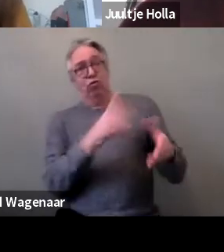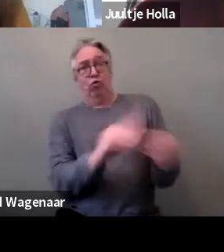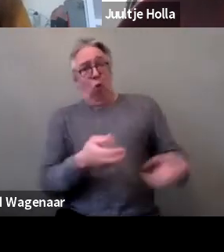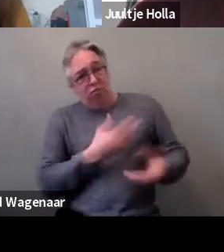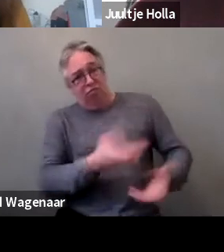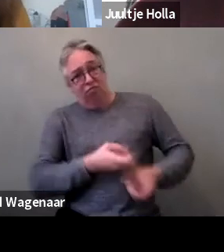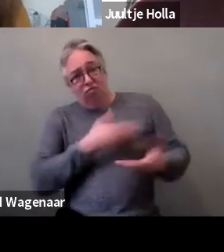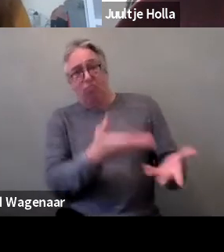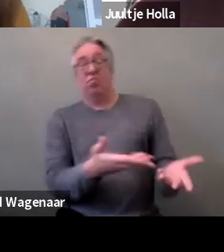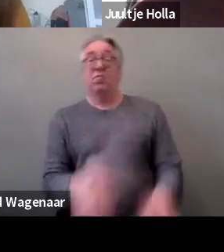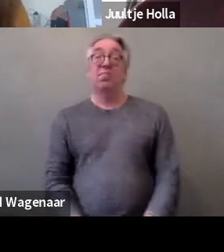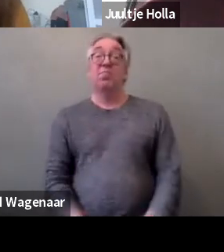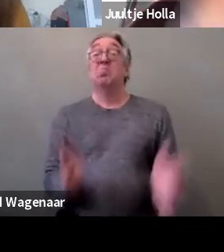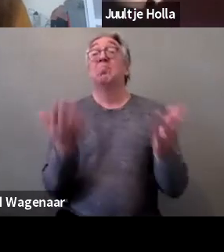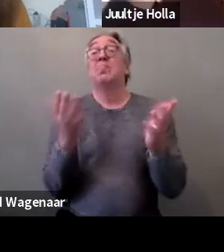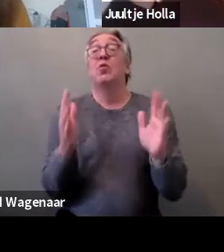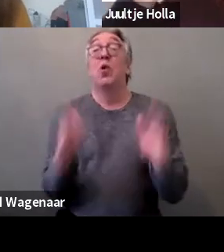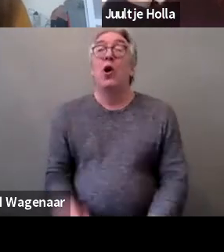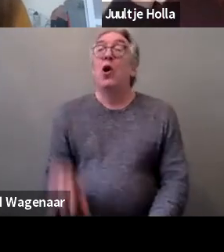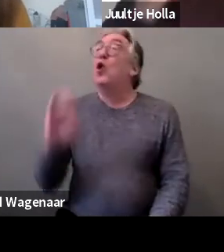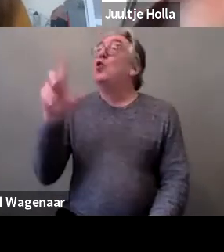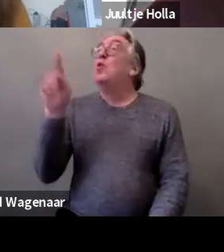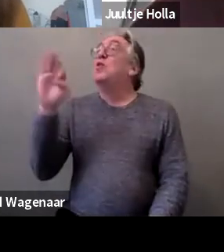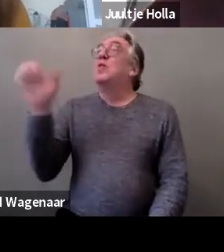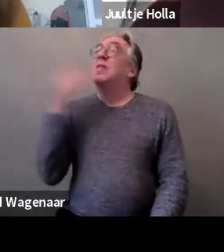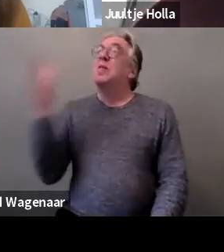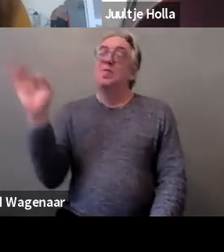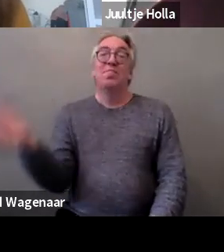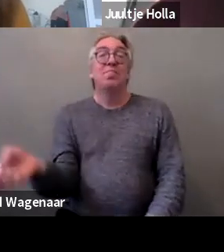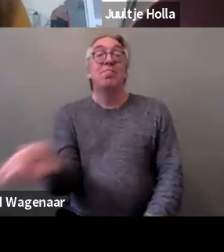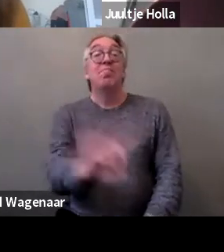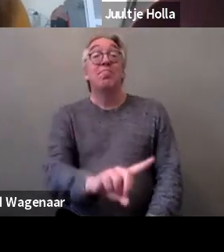Thank you very much. Now I'm going to give the floor to Rachel.